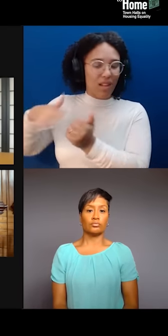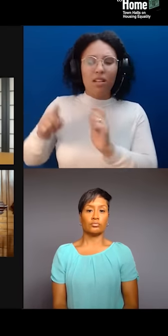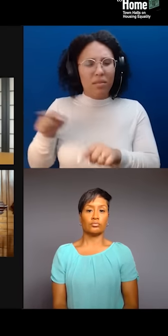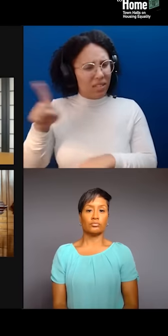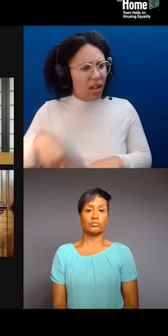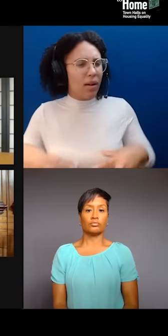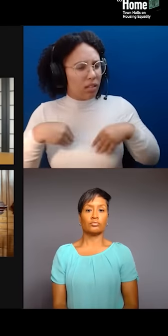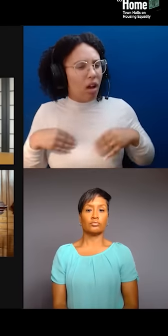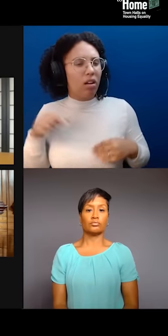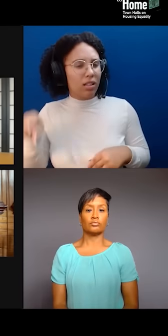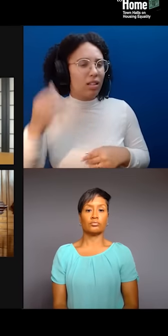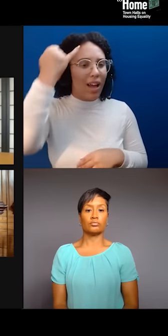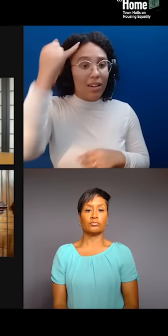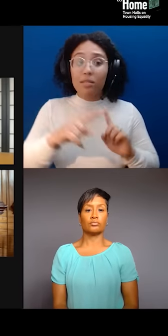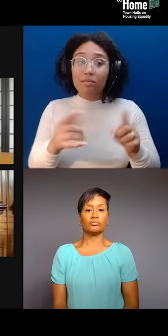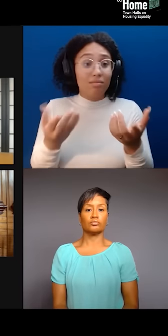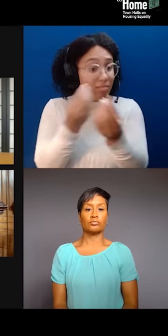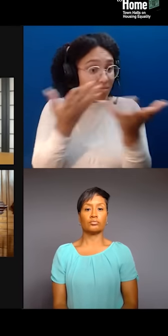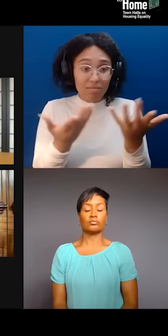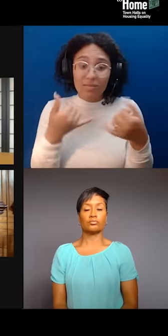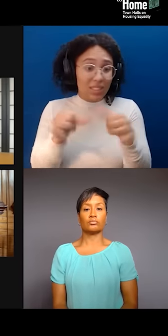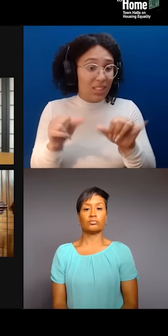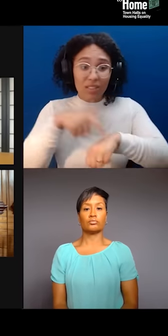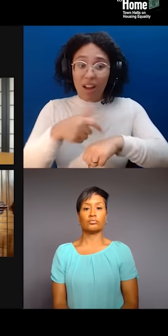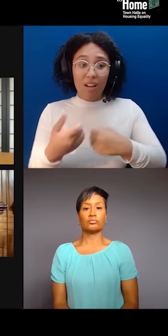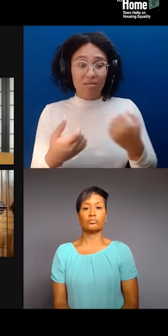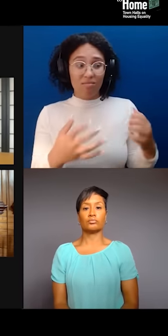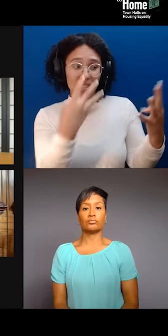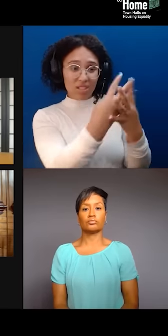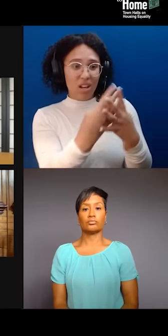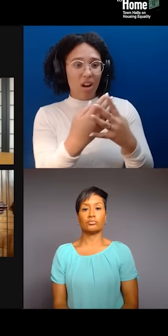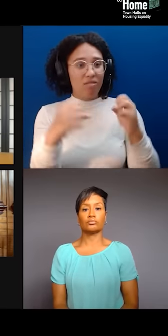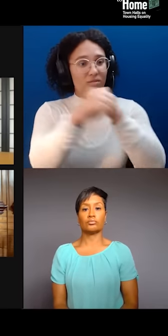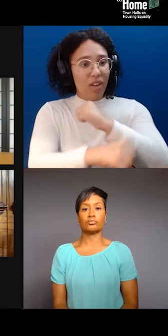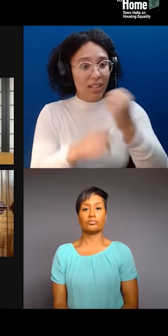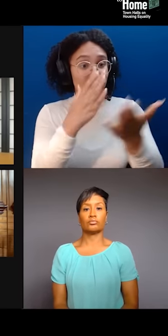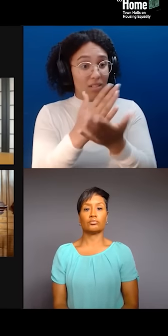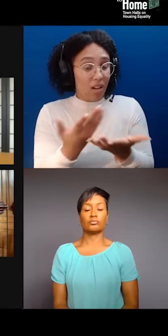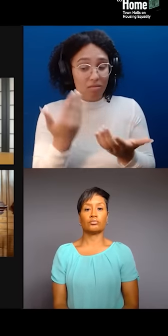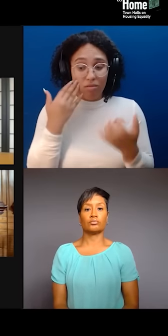because there was a fight to actually stop demolition 'cause they're trying to tear down an existing detention center